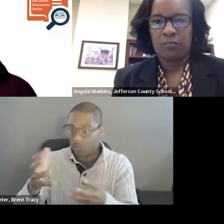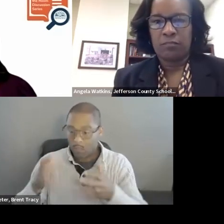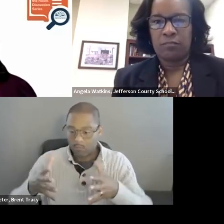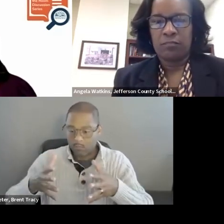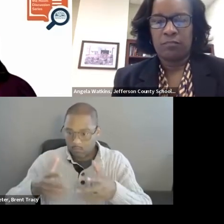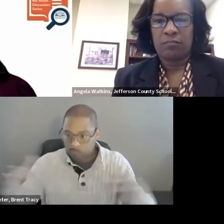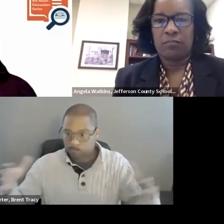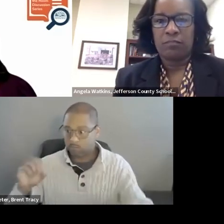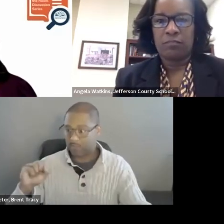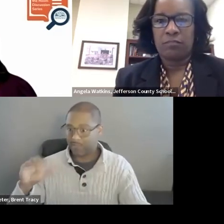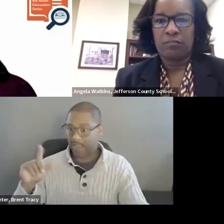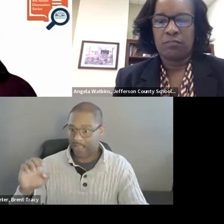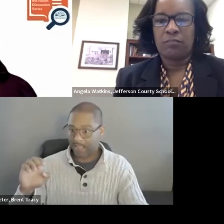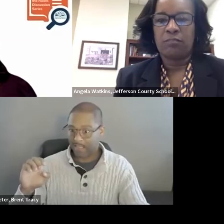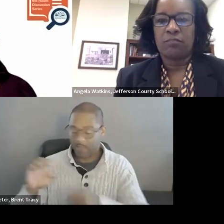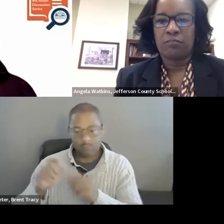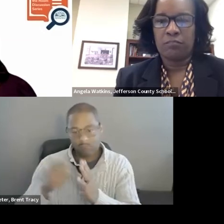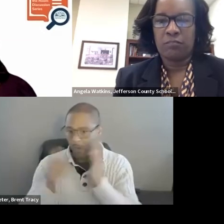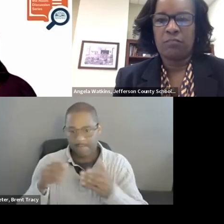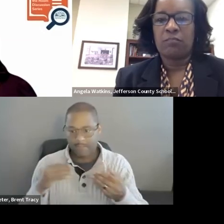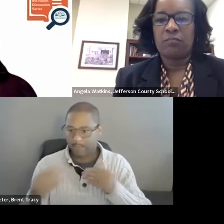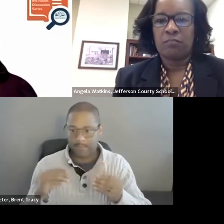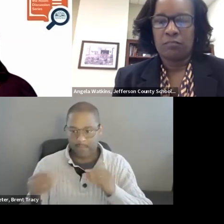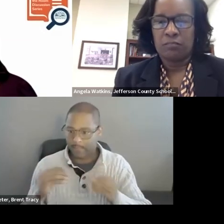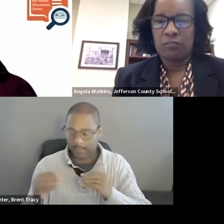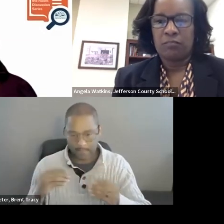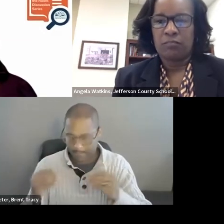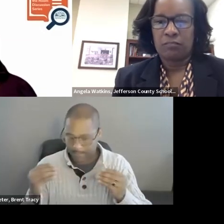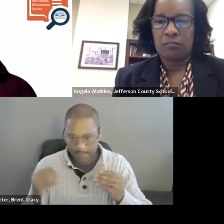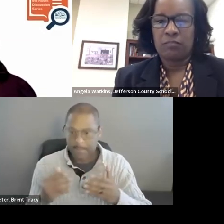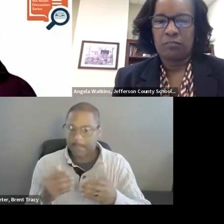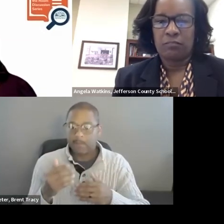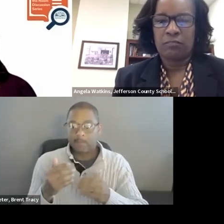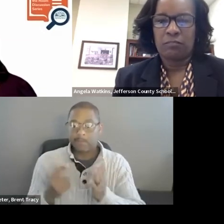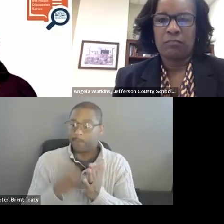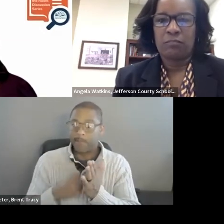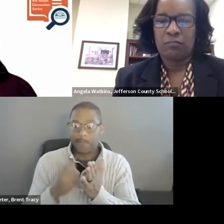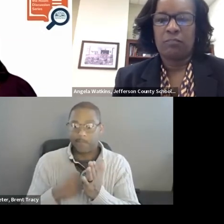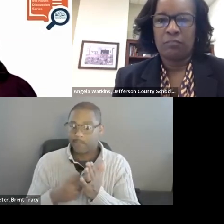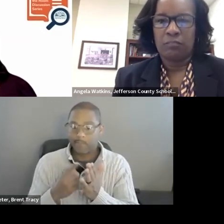You have to have that open mind to understand that it may not be the narrow view that you